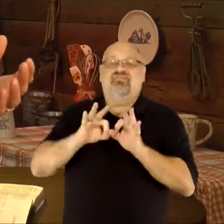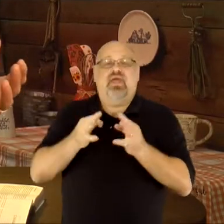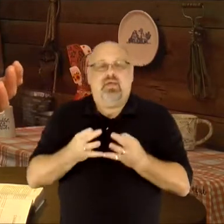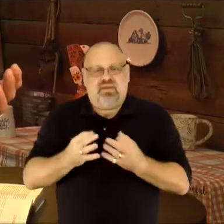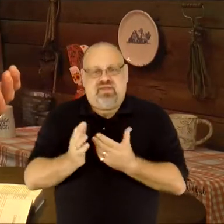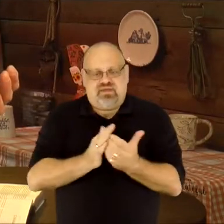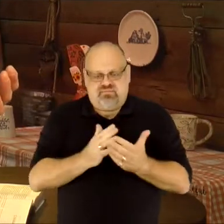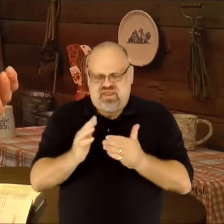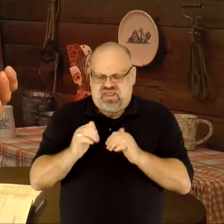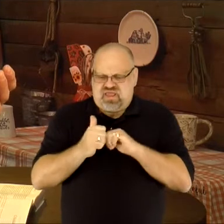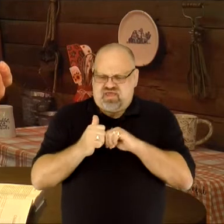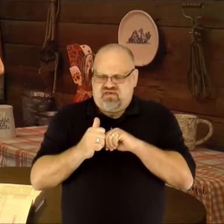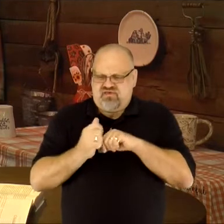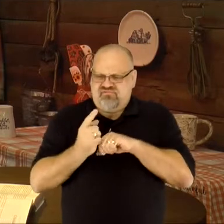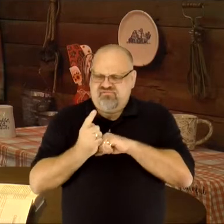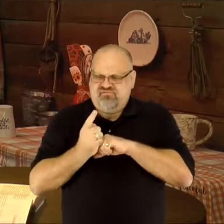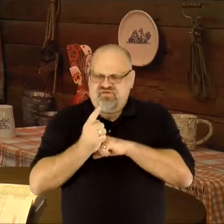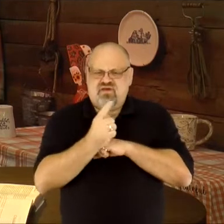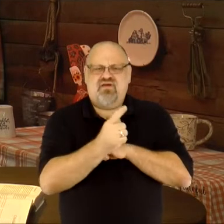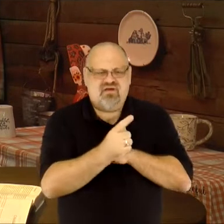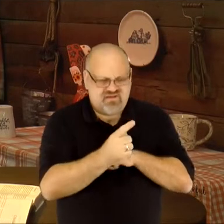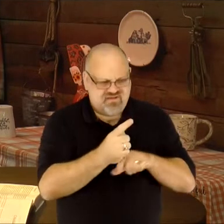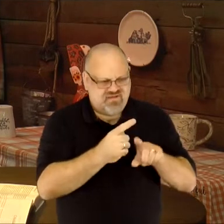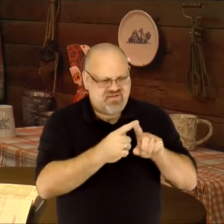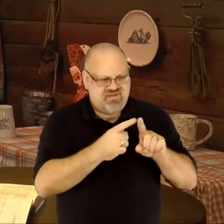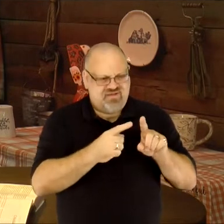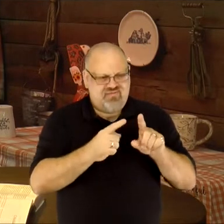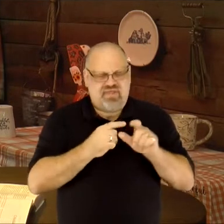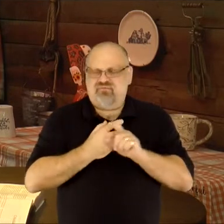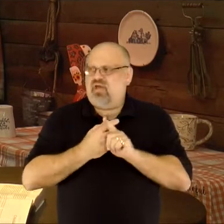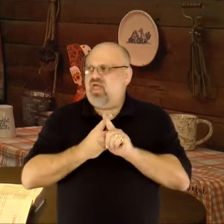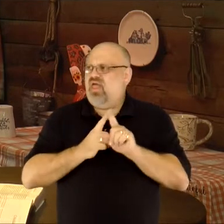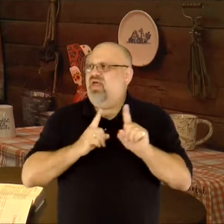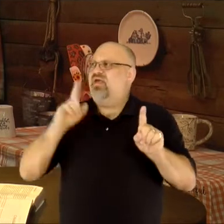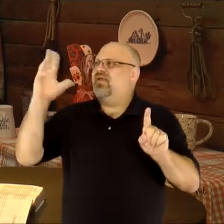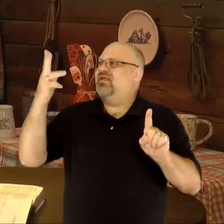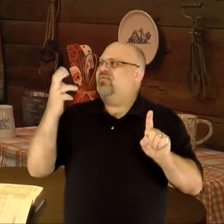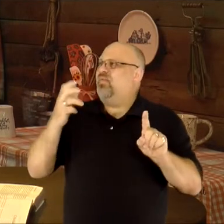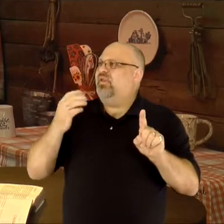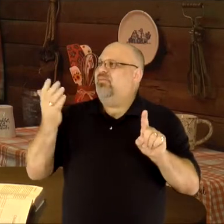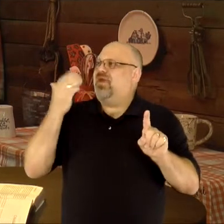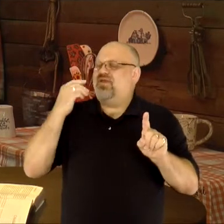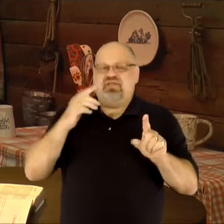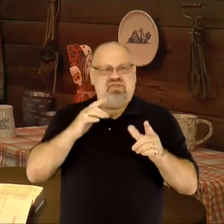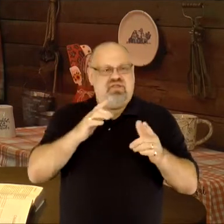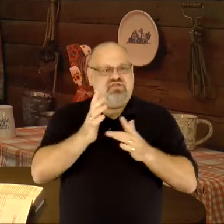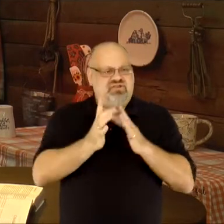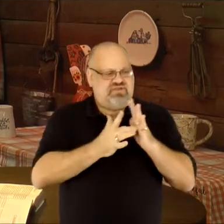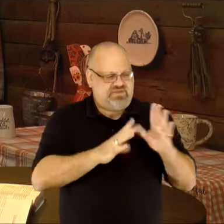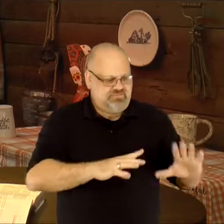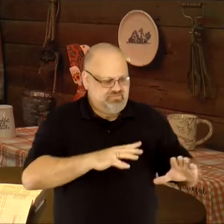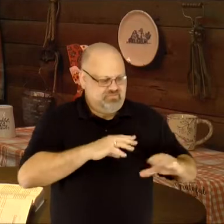of God. And, no matter how far we may have drifted from His will in the past, Jesus reconciles